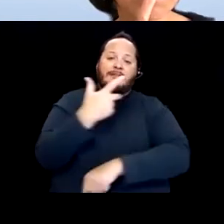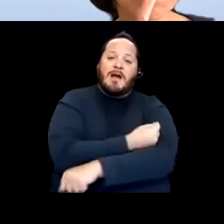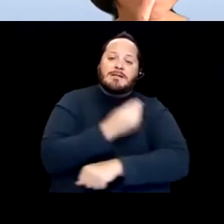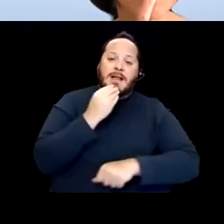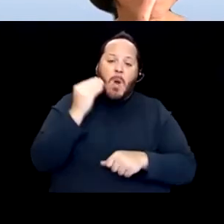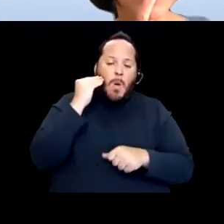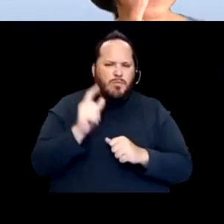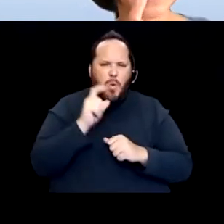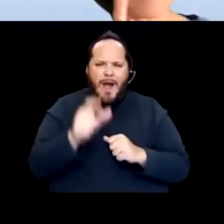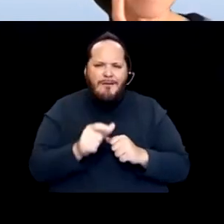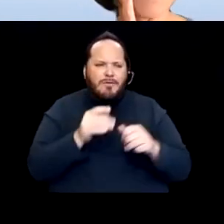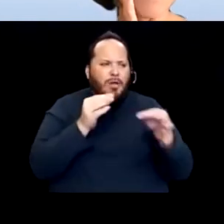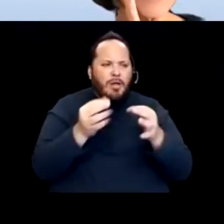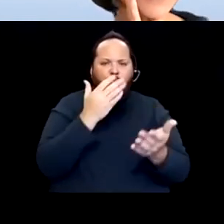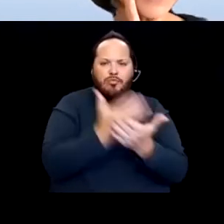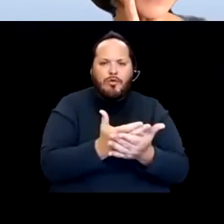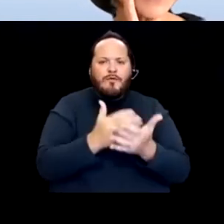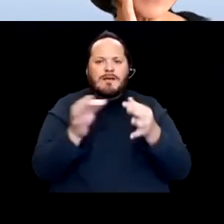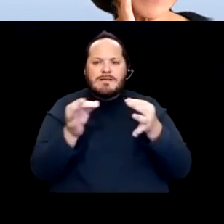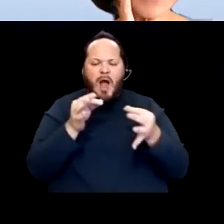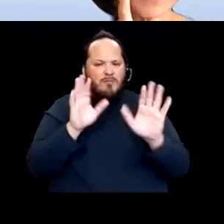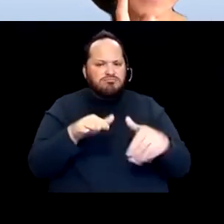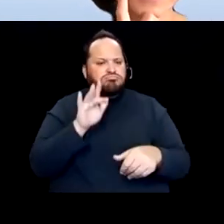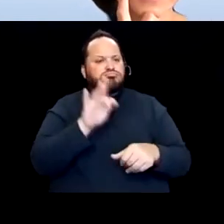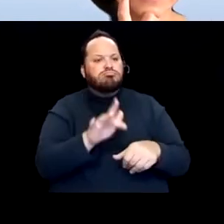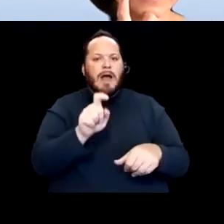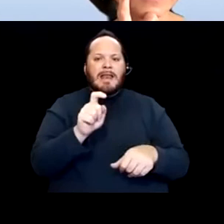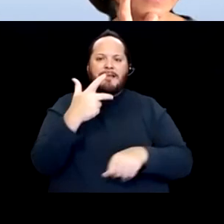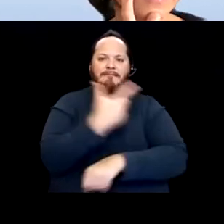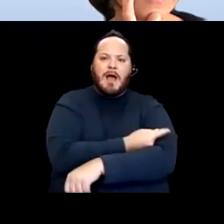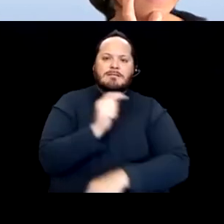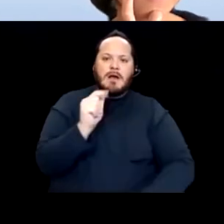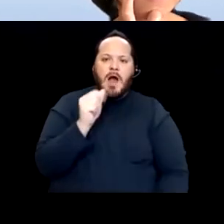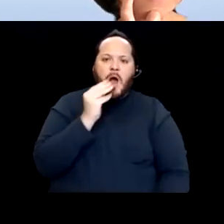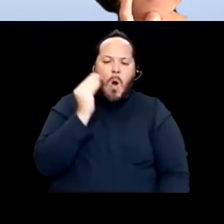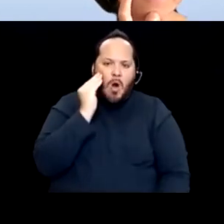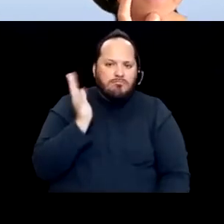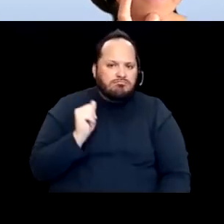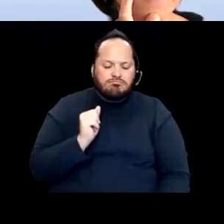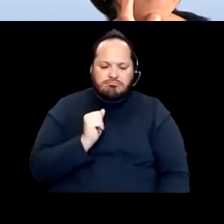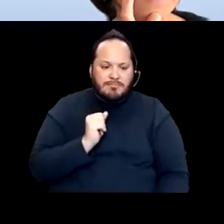But just that I need a vaccine at home. And I think that that probably wouldn't have happened with all of us a part of the CVAC.